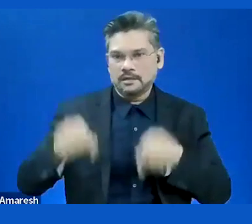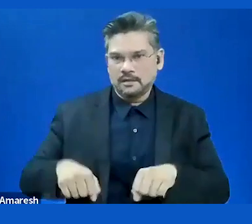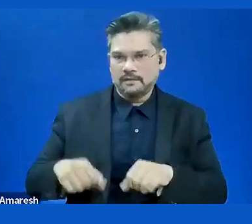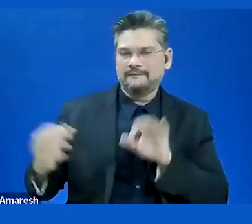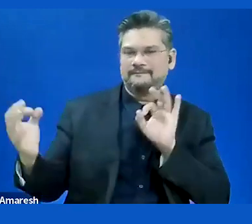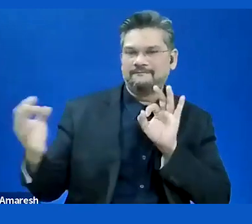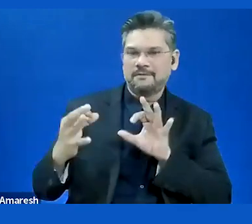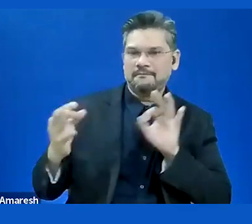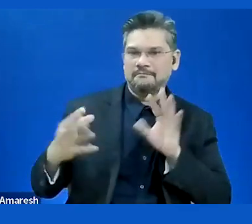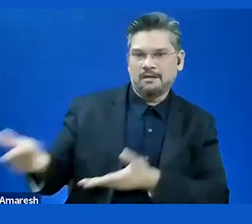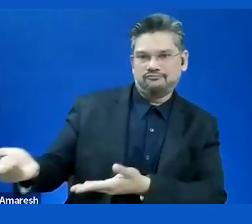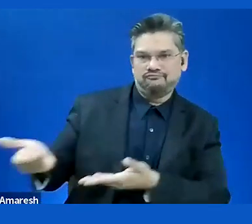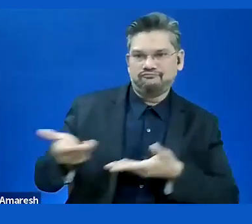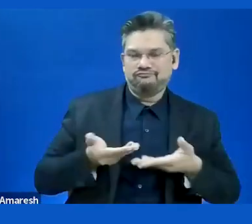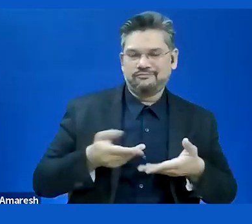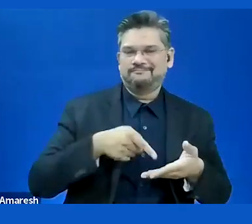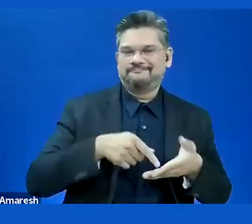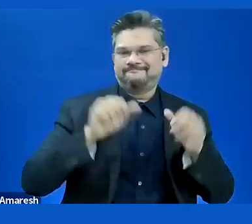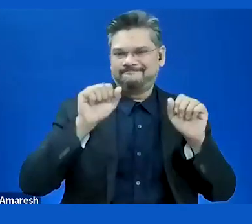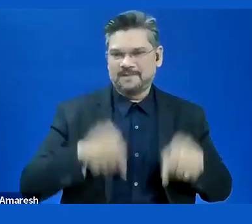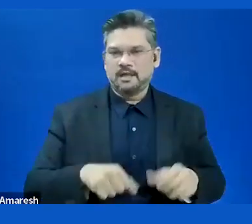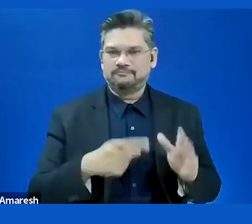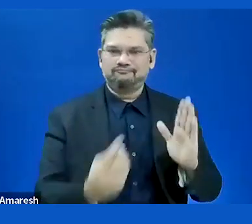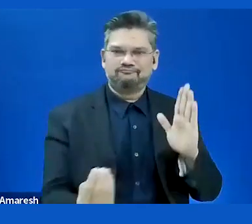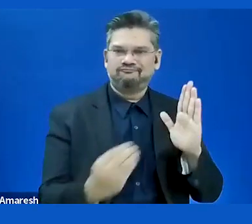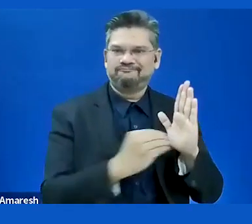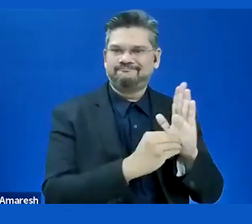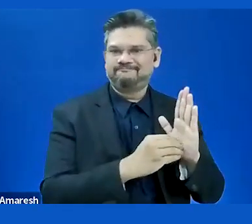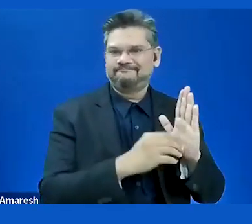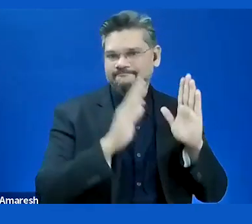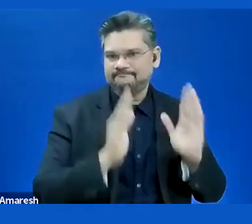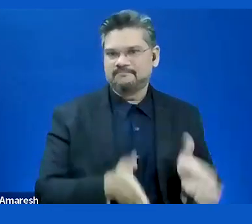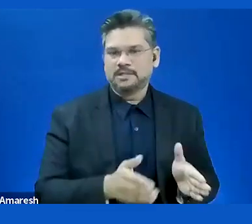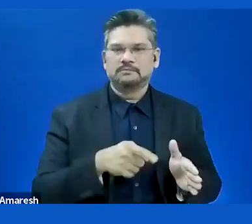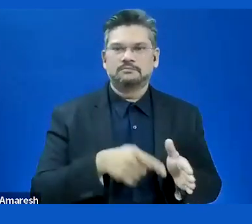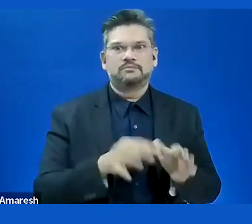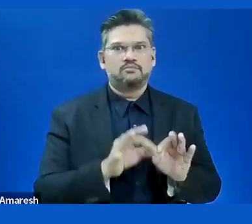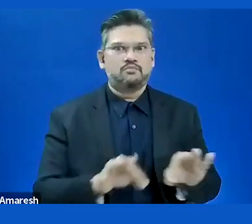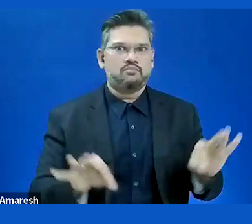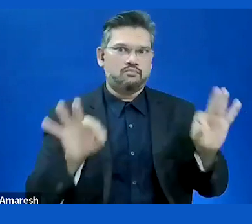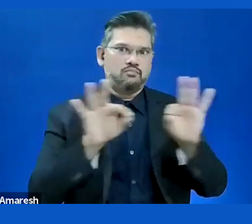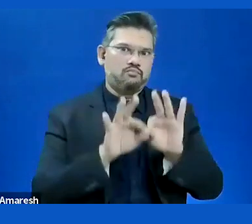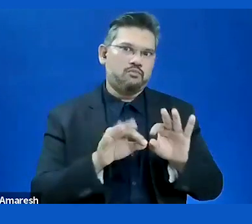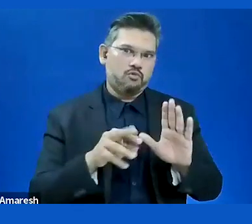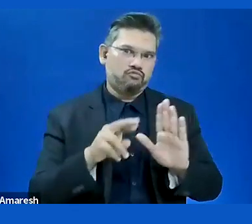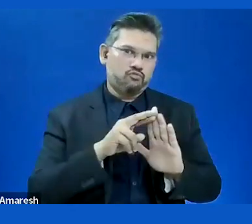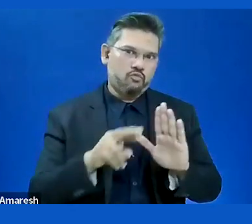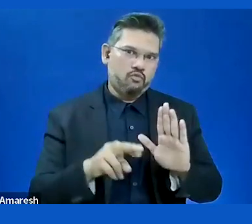part of the Directive when users are active and website owner says are responsive can